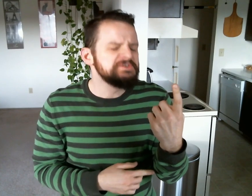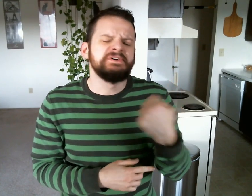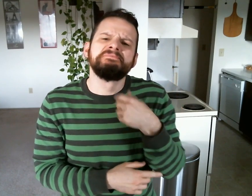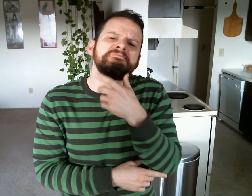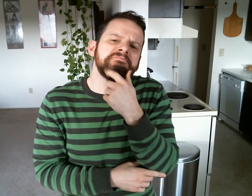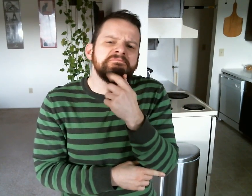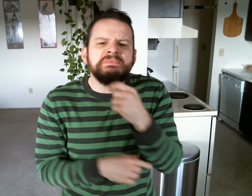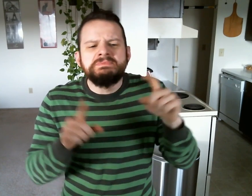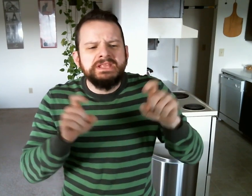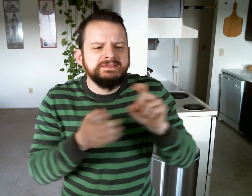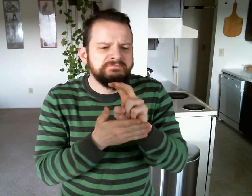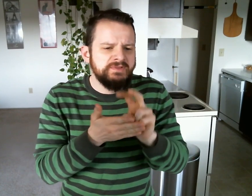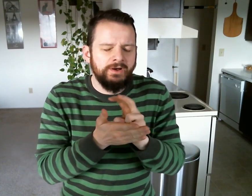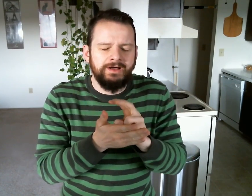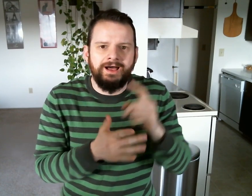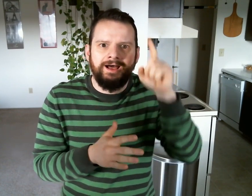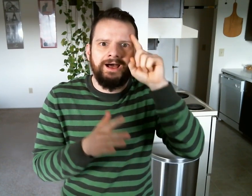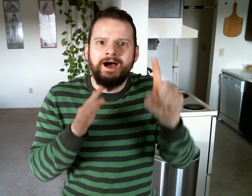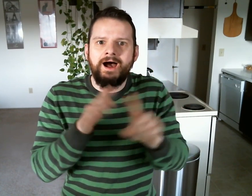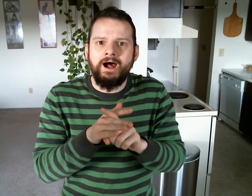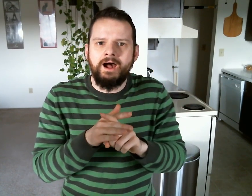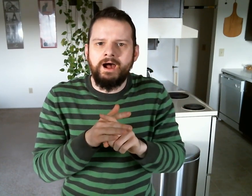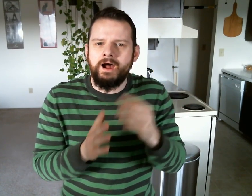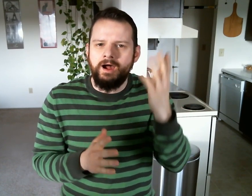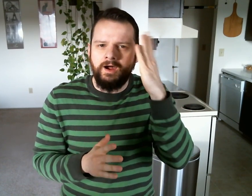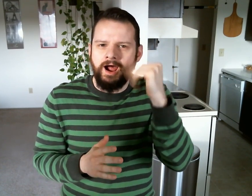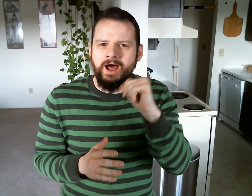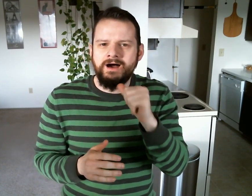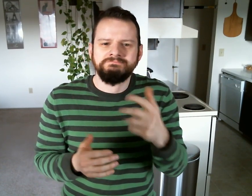When I thought over while testing this video and I got an idea --